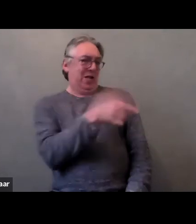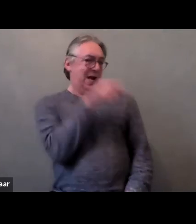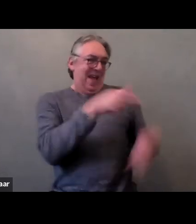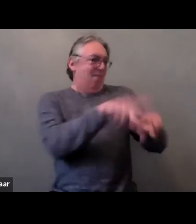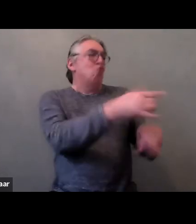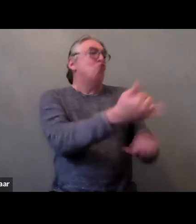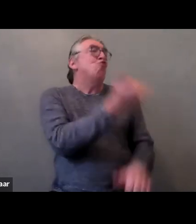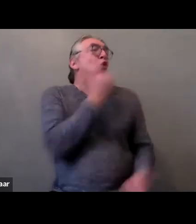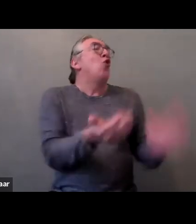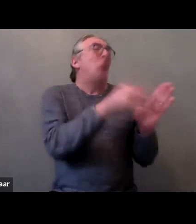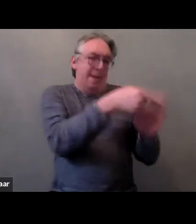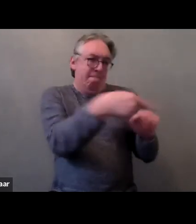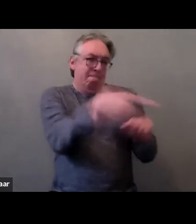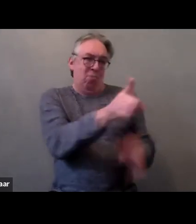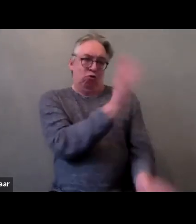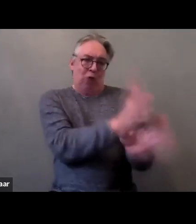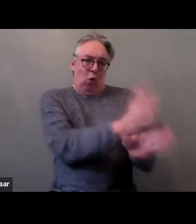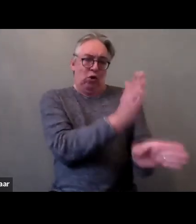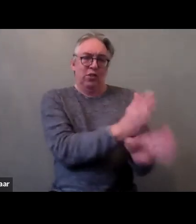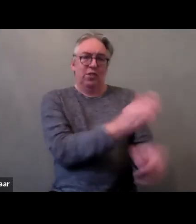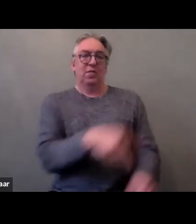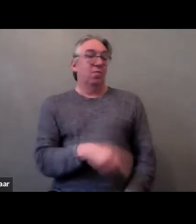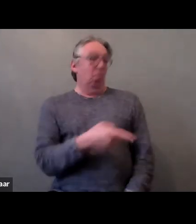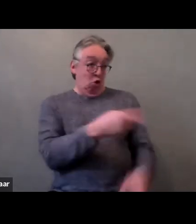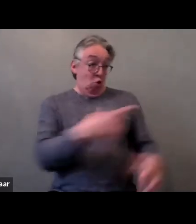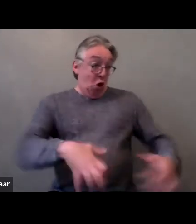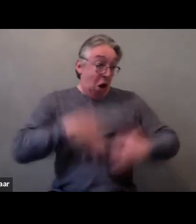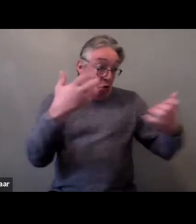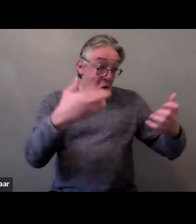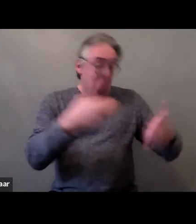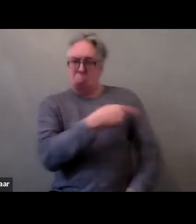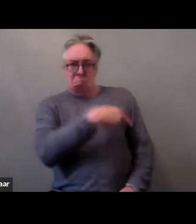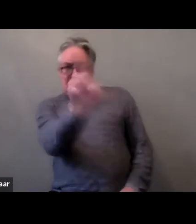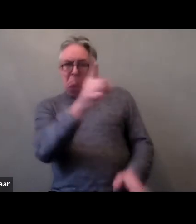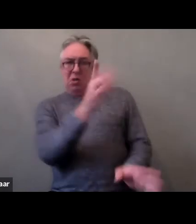If you get angry or don't calm down, I'll send you to psychologist,